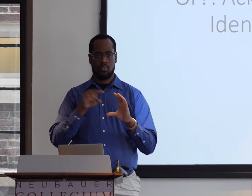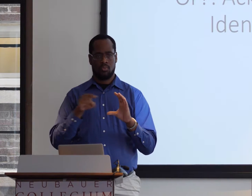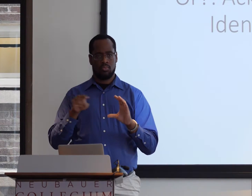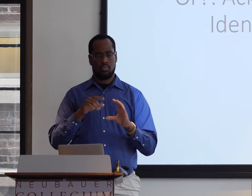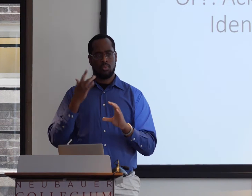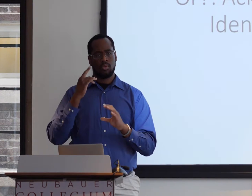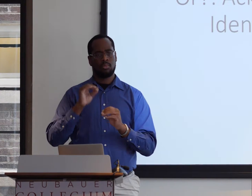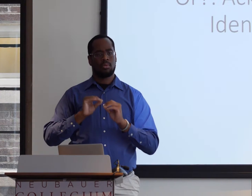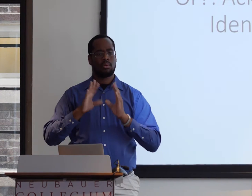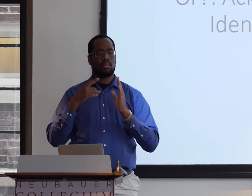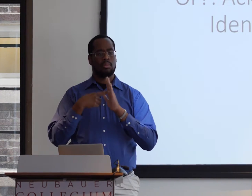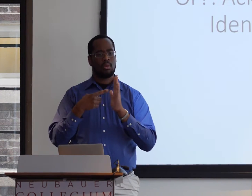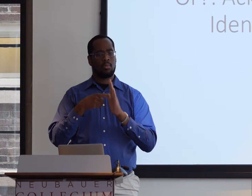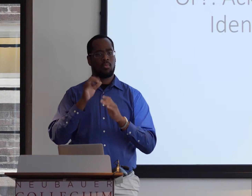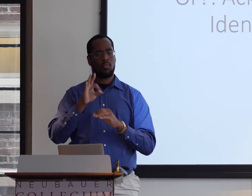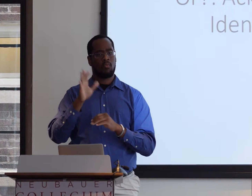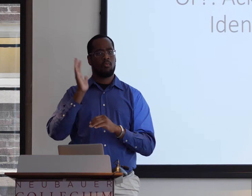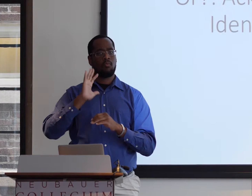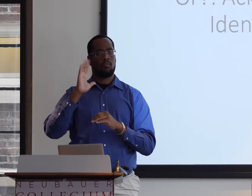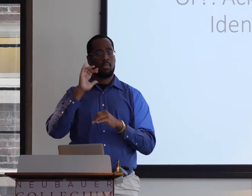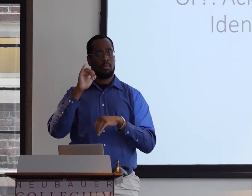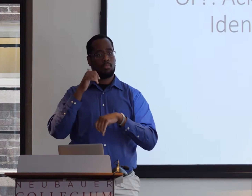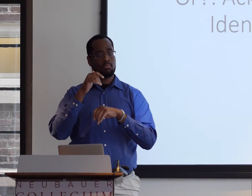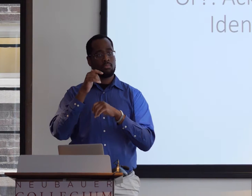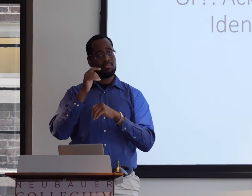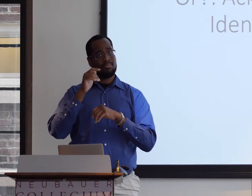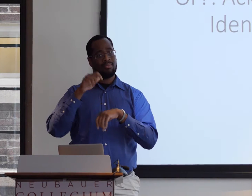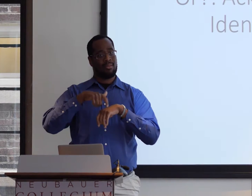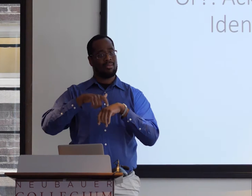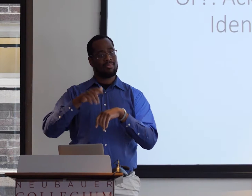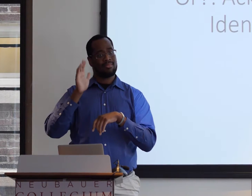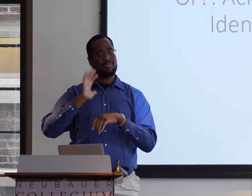And we specifically focused in the region of the southern states.